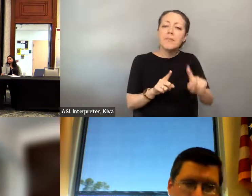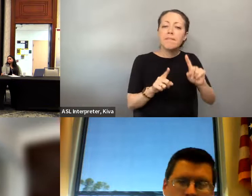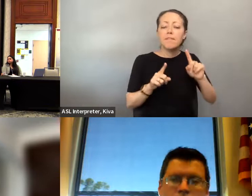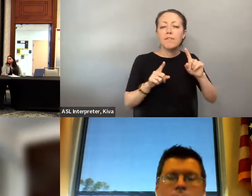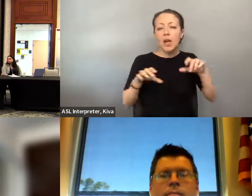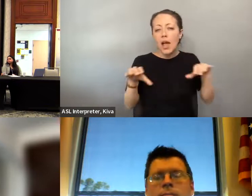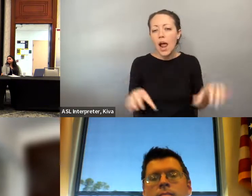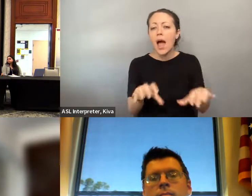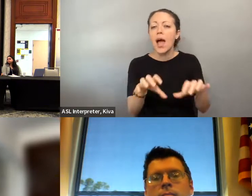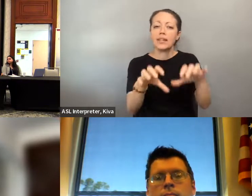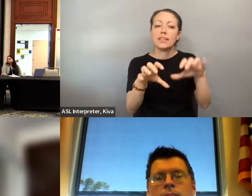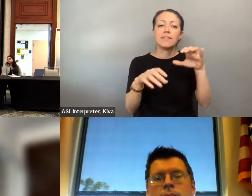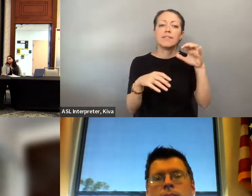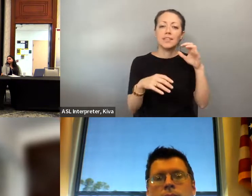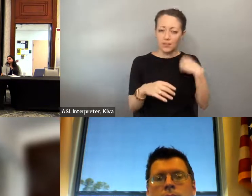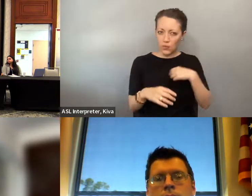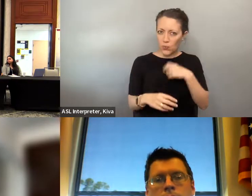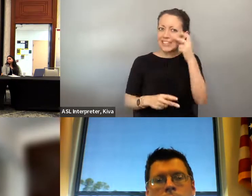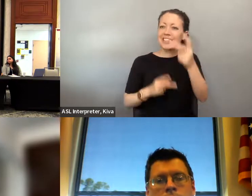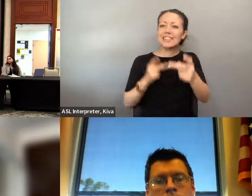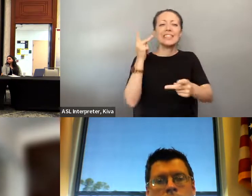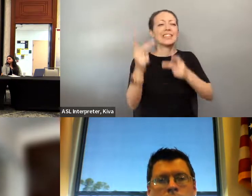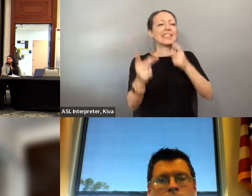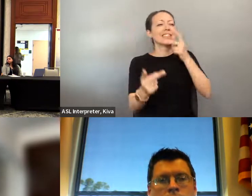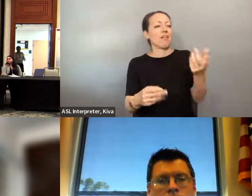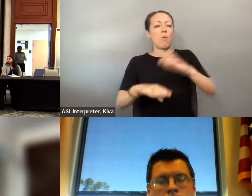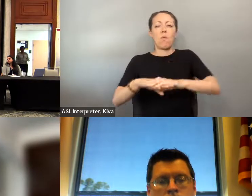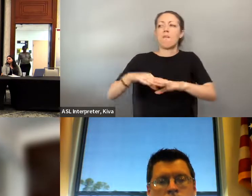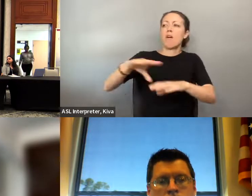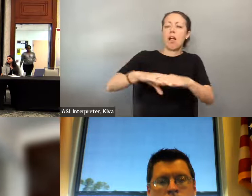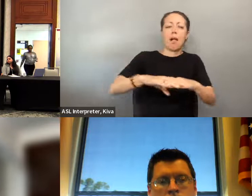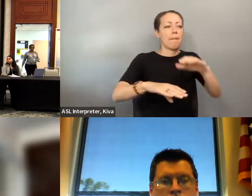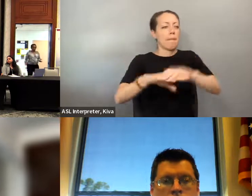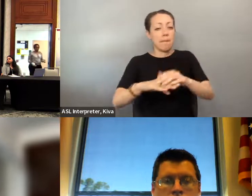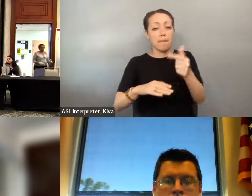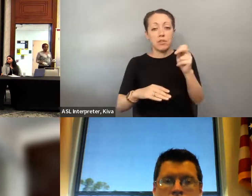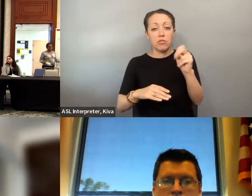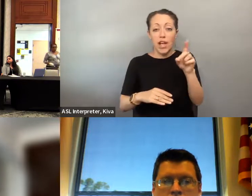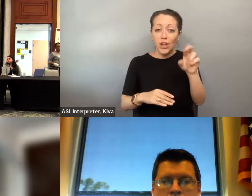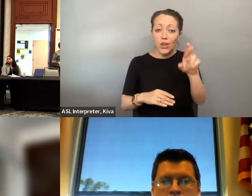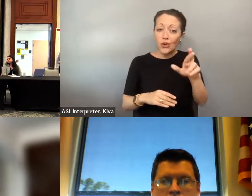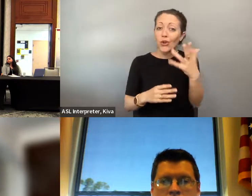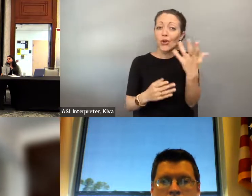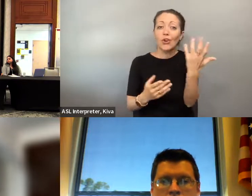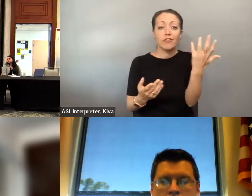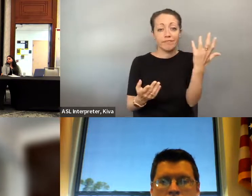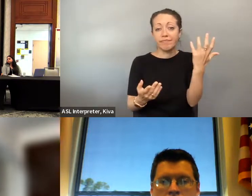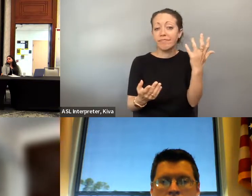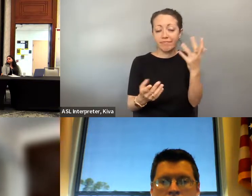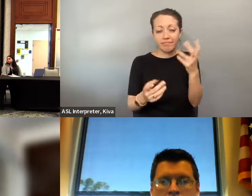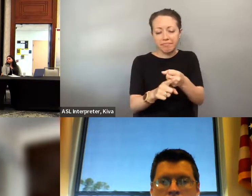We see them as very, very close, So we're partnering with our allies to work on those issues, and we know from our experience in litigation and just our experience doing voter registration and many of the fairs and festivals in the public that there is an incredible layering of registration at many fairs and festivals in the public, that there is incredible layering of limitations that are